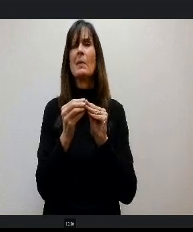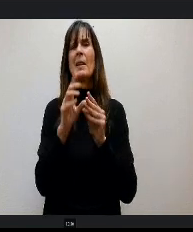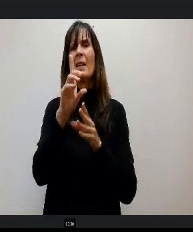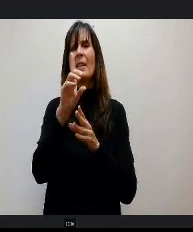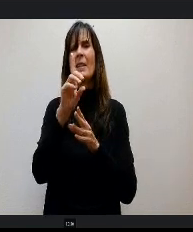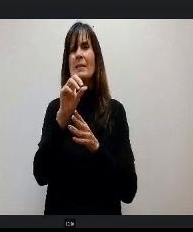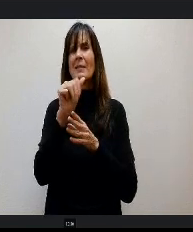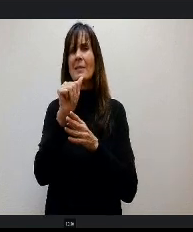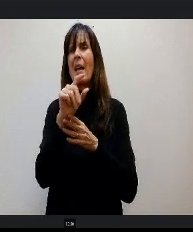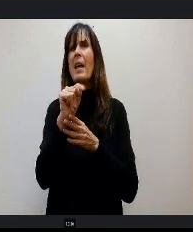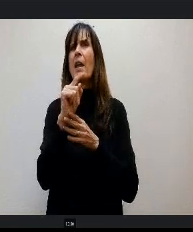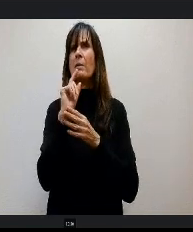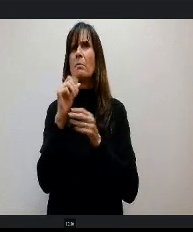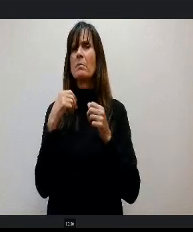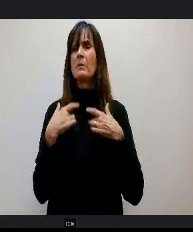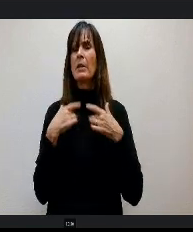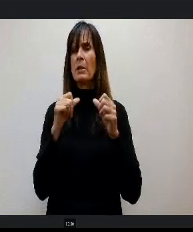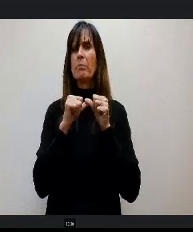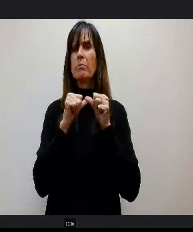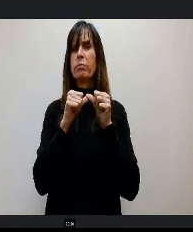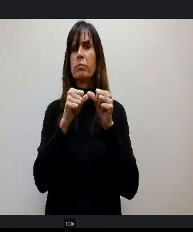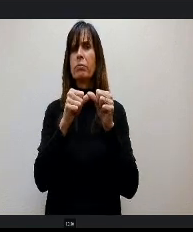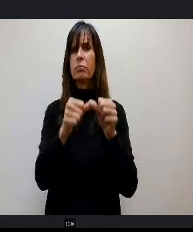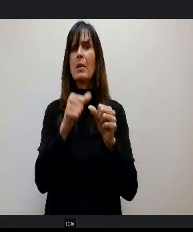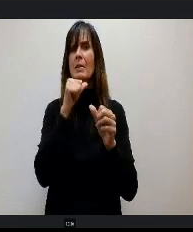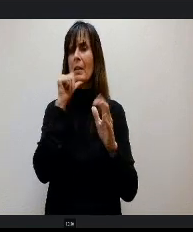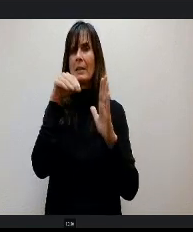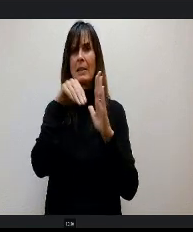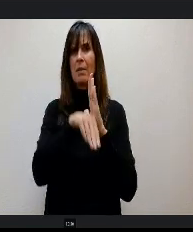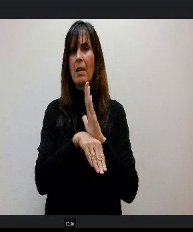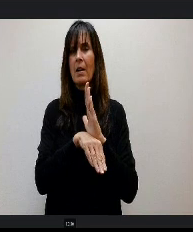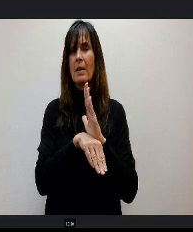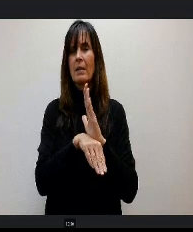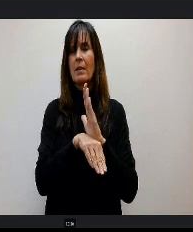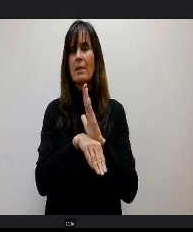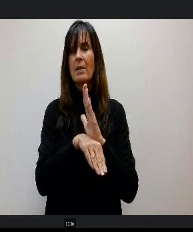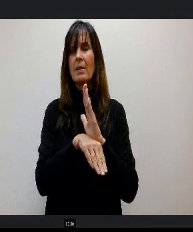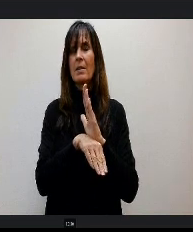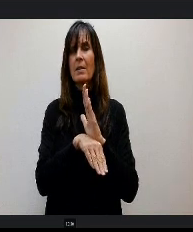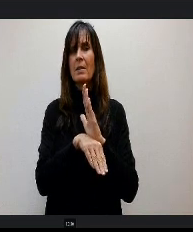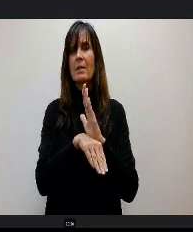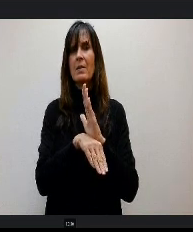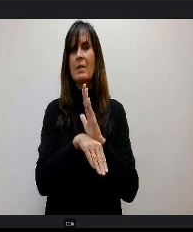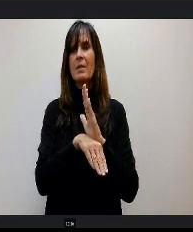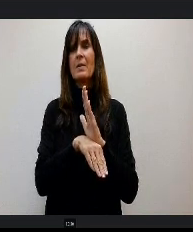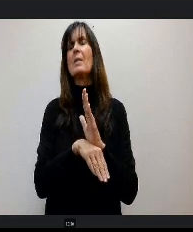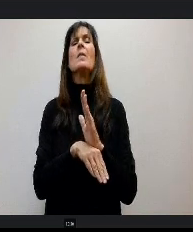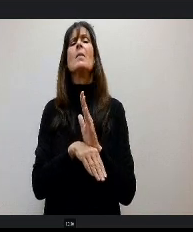steady instead of a decline and then we always come to these challenges from